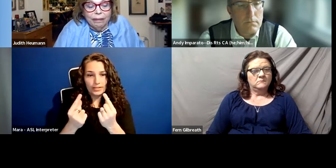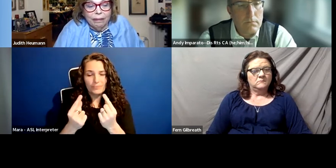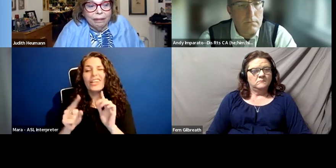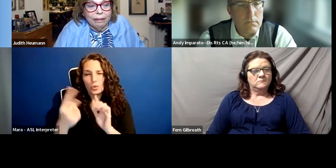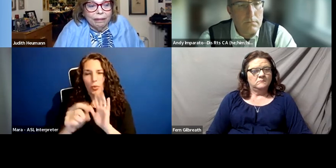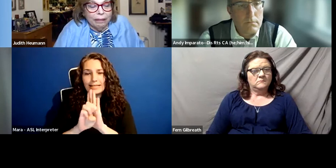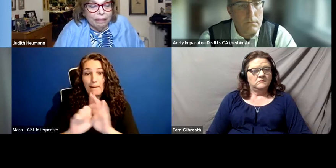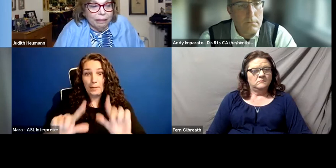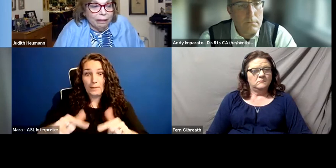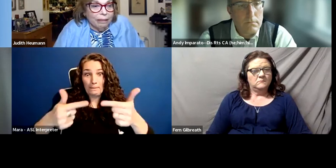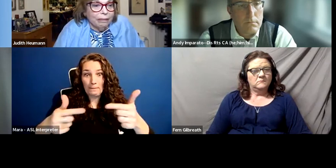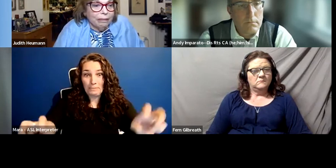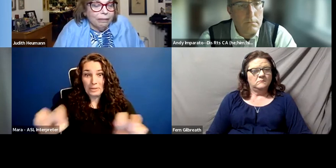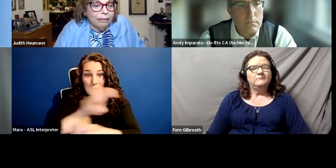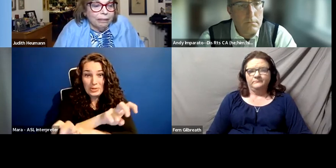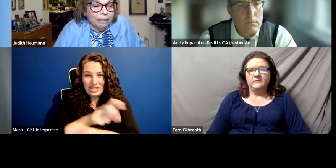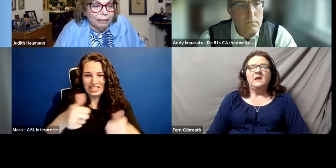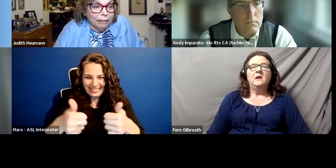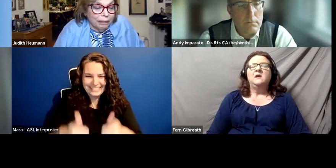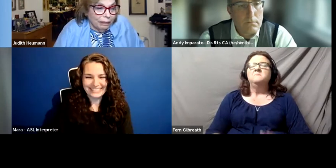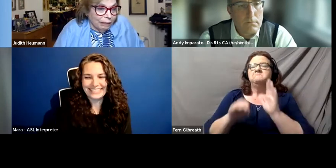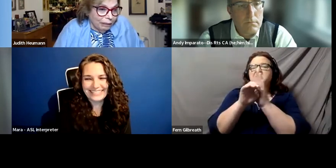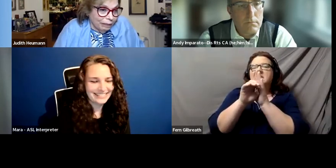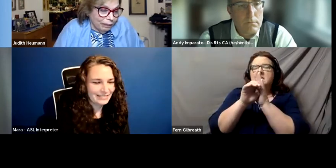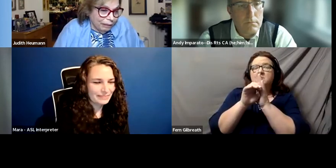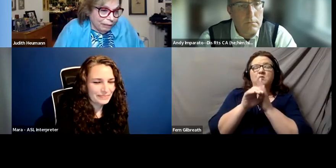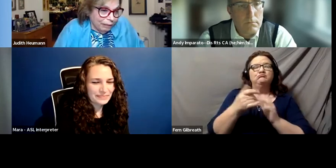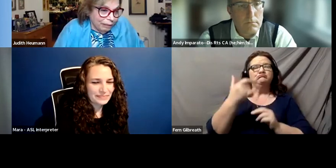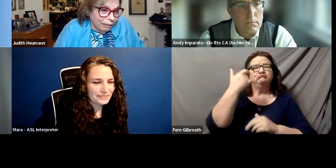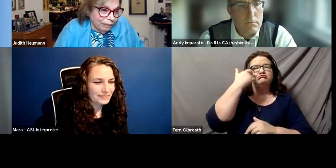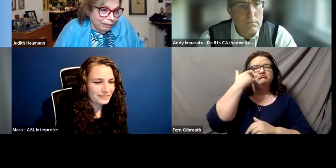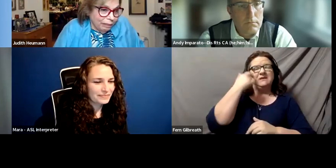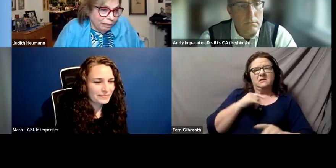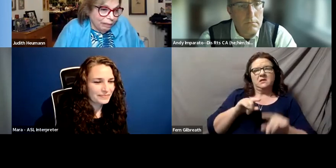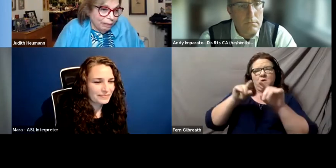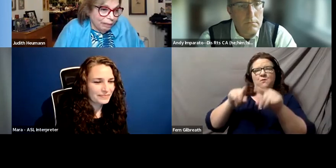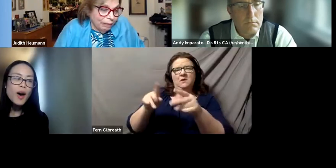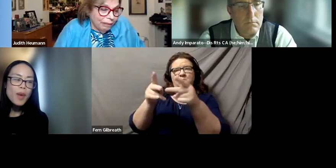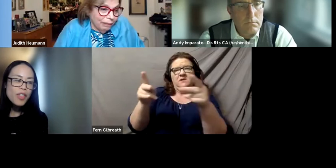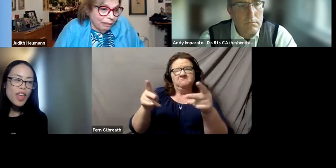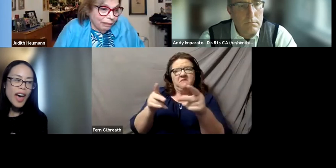Not that long ago, I was in a space, in a group of people that